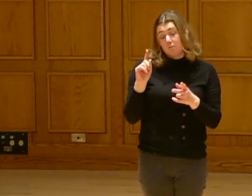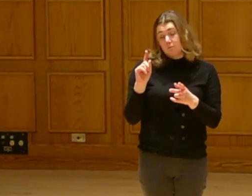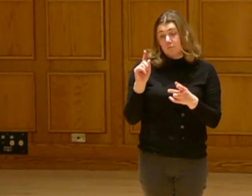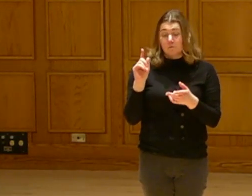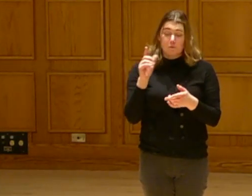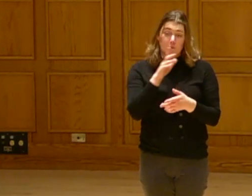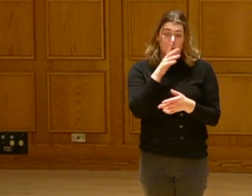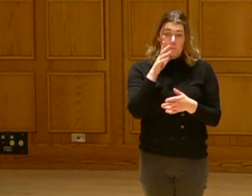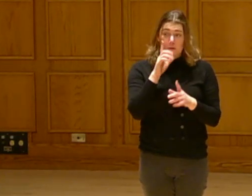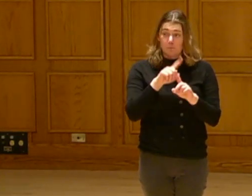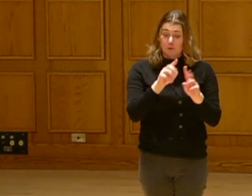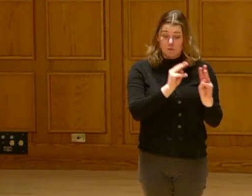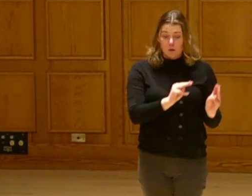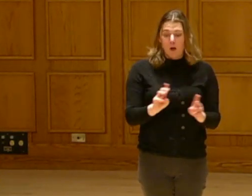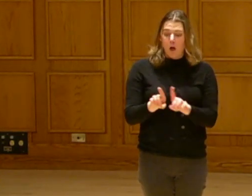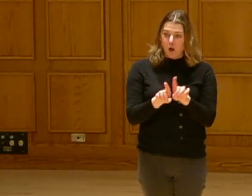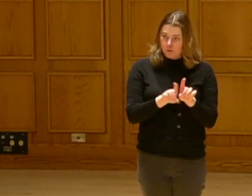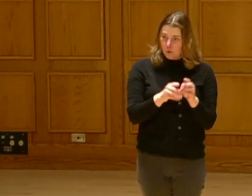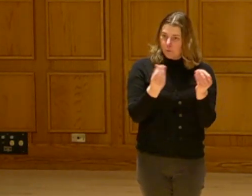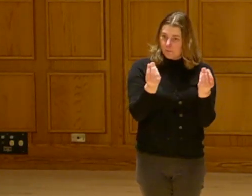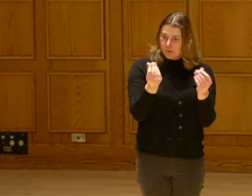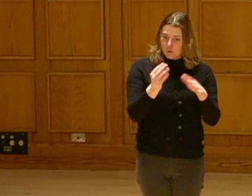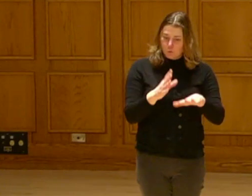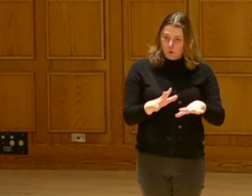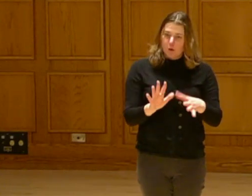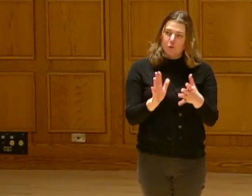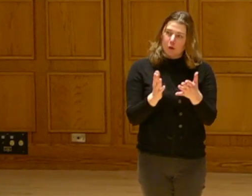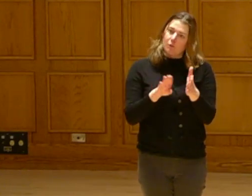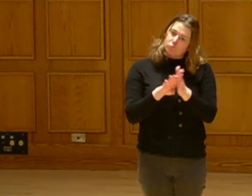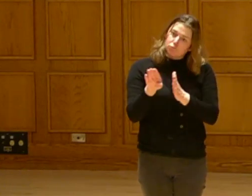reduced till or no till farming methods and it is trying to build